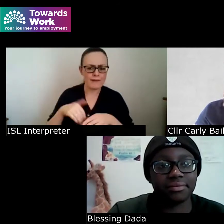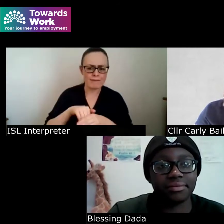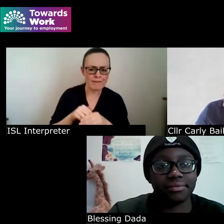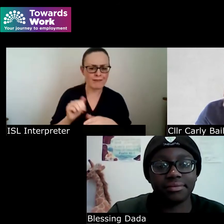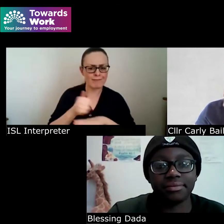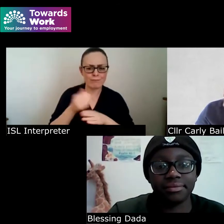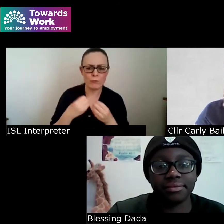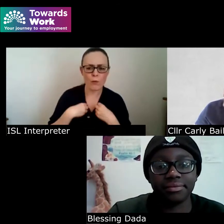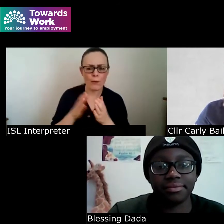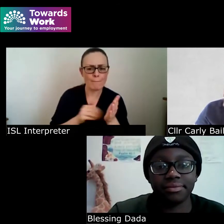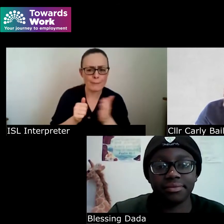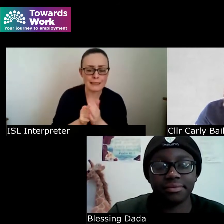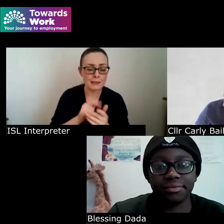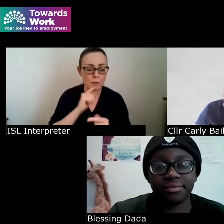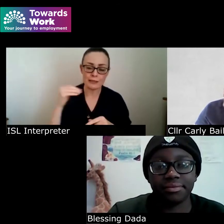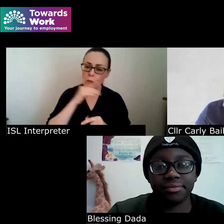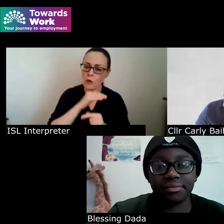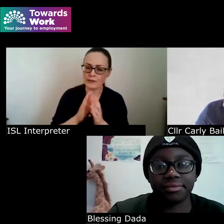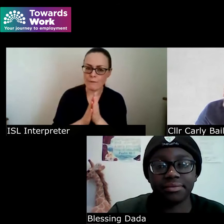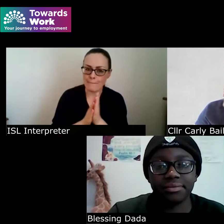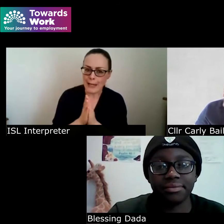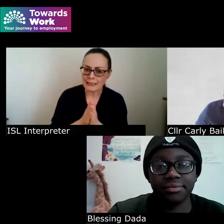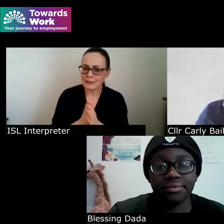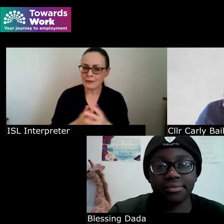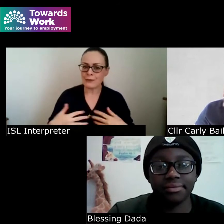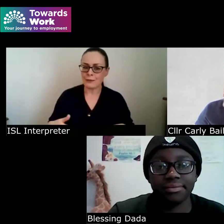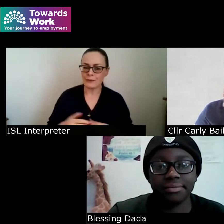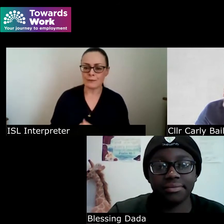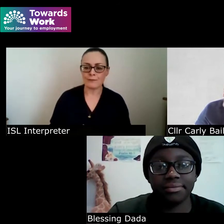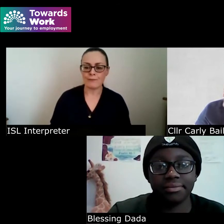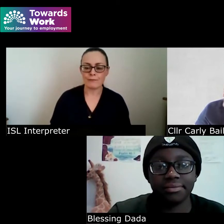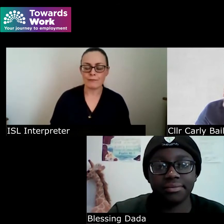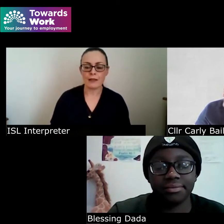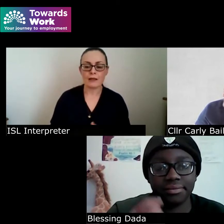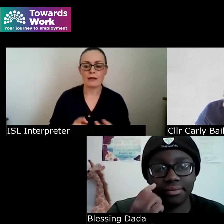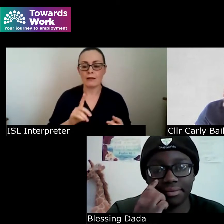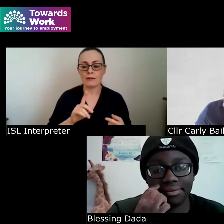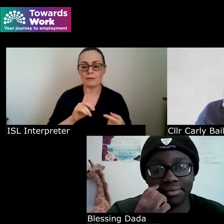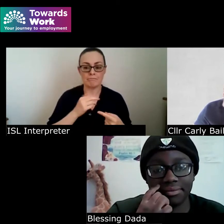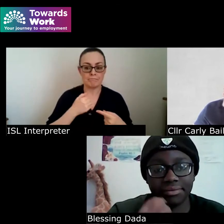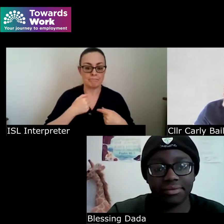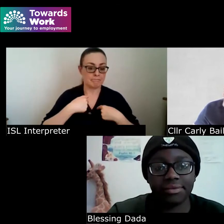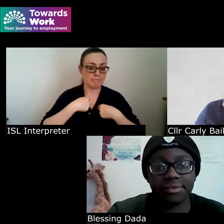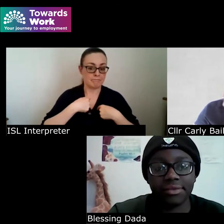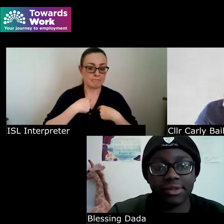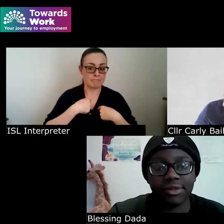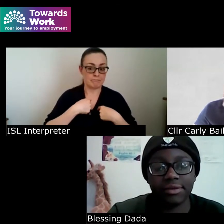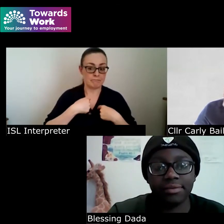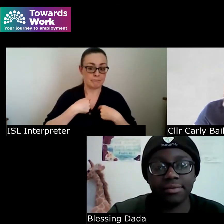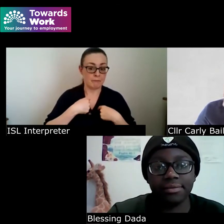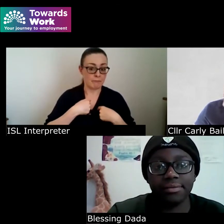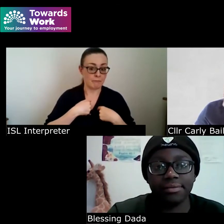passionate to you and those around you I wouldn't be aware where mobility mojo wouldn't be where we